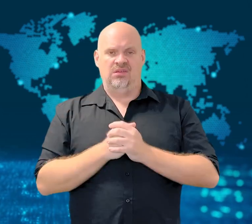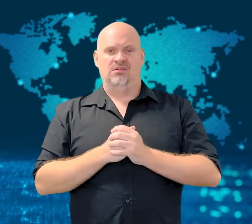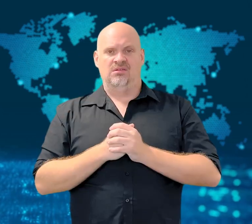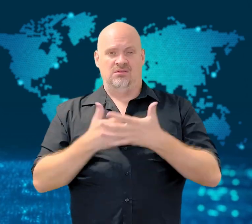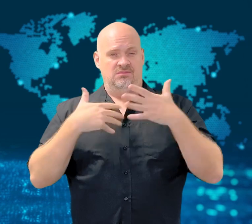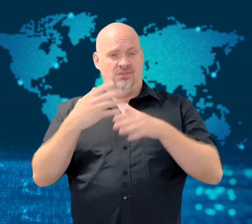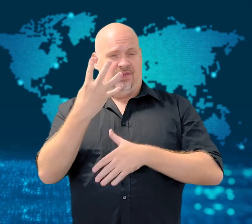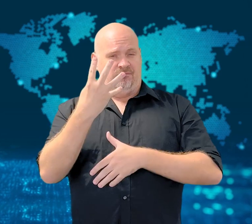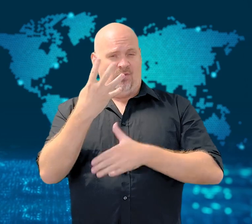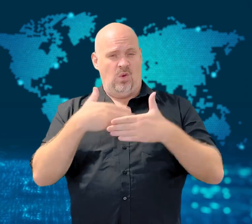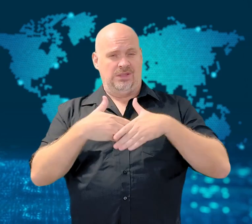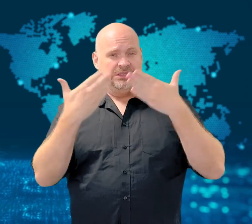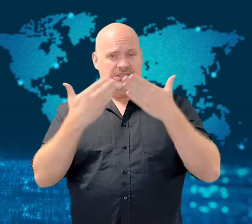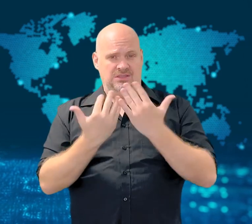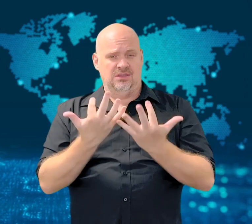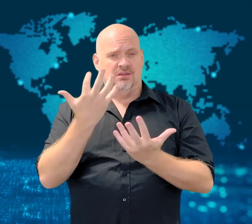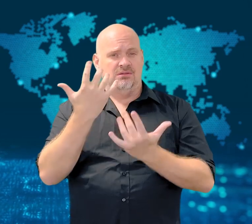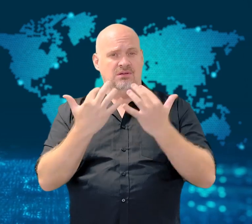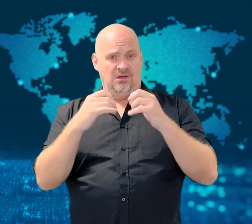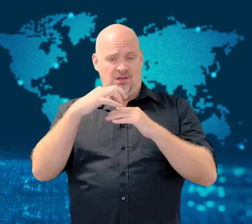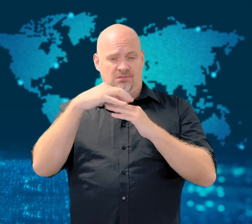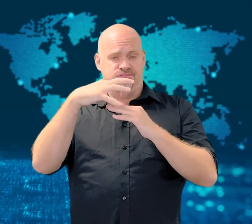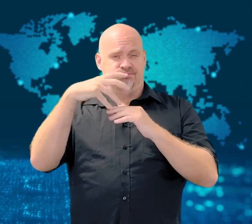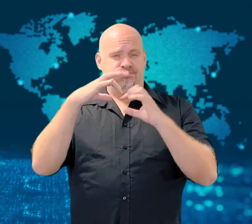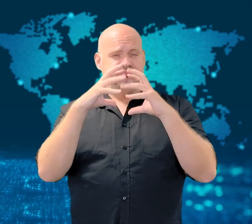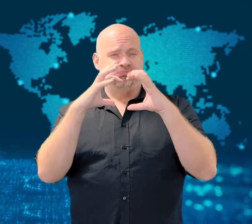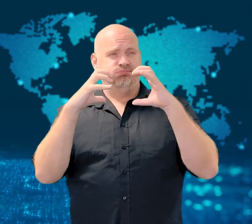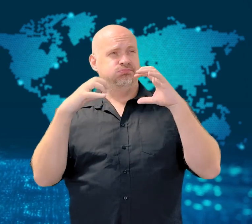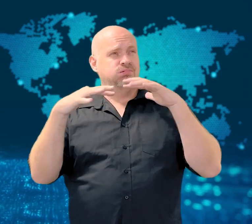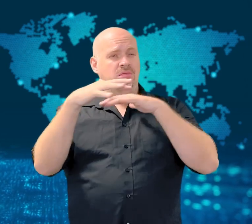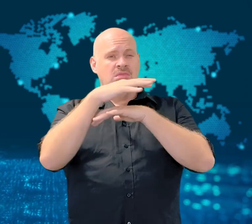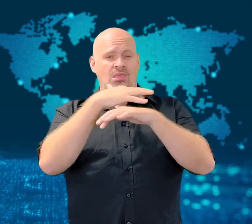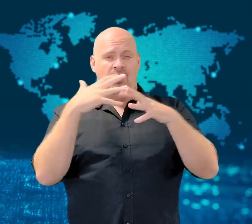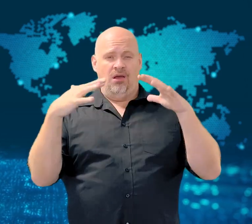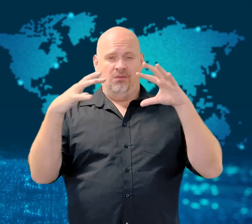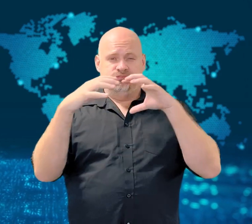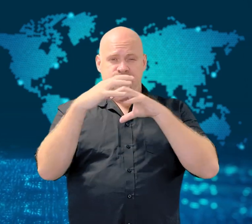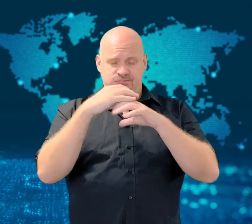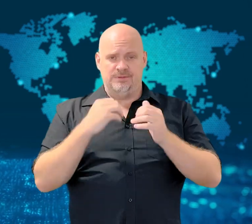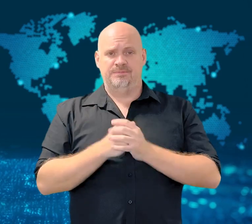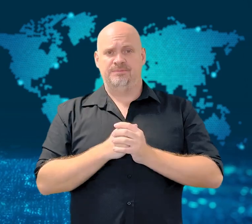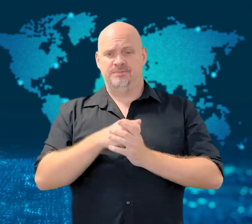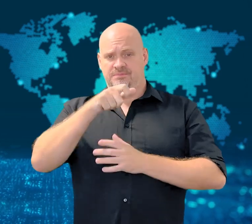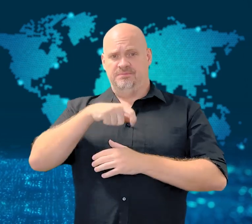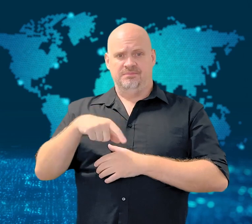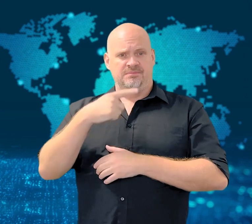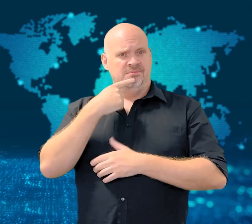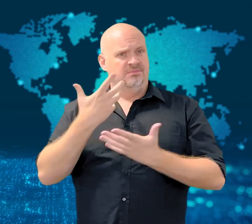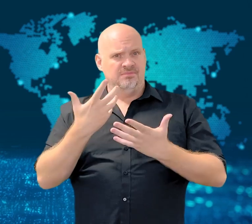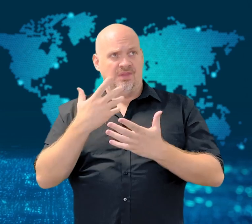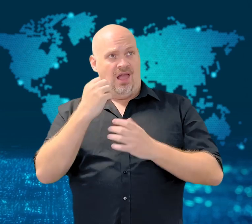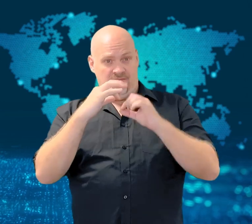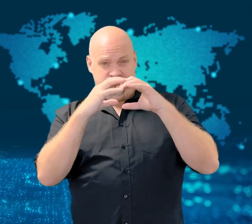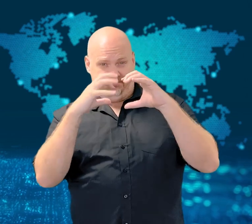an elephant" Petitioners claim that the fire led to a catastrophic situation